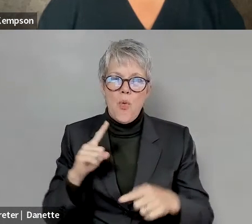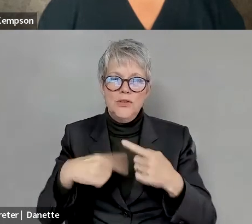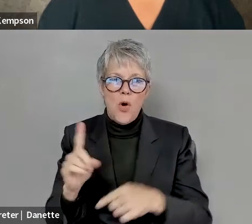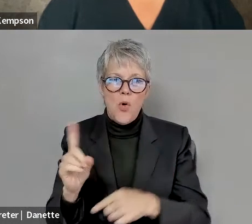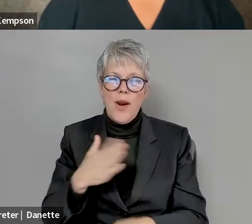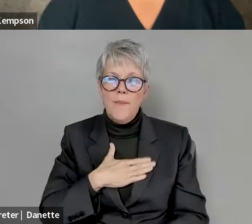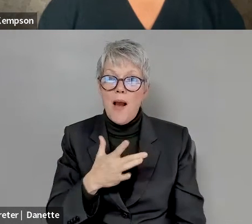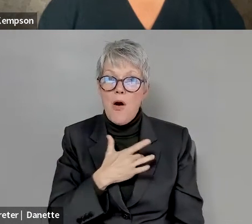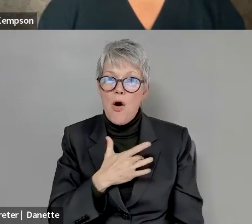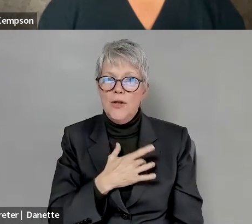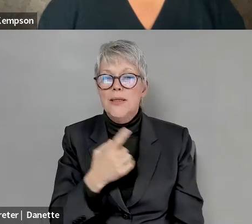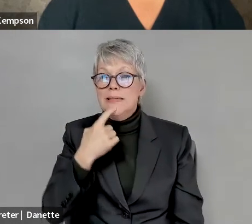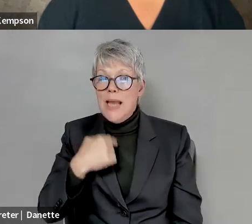Michael Smith: to do what I think is right,